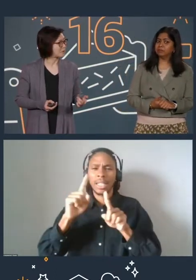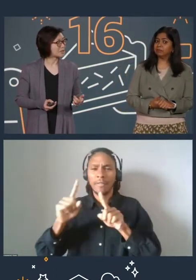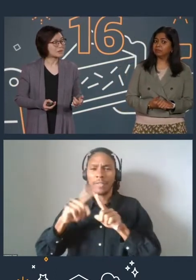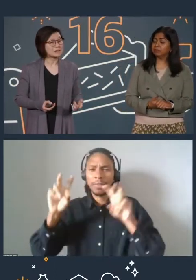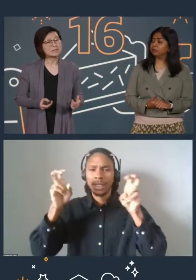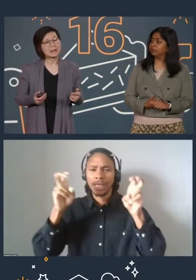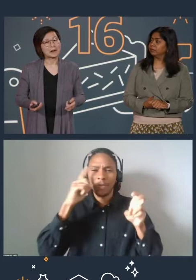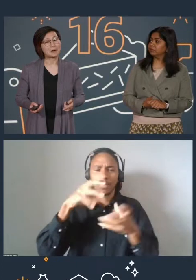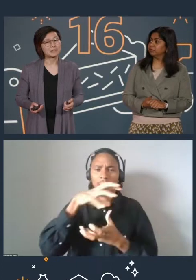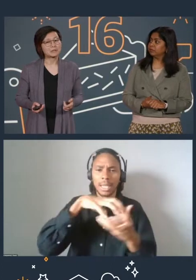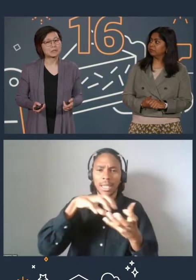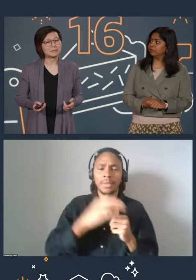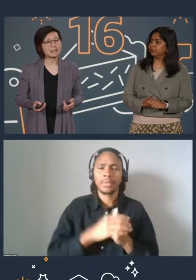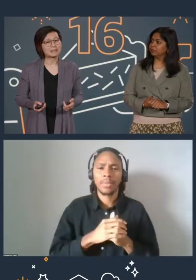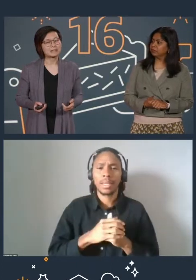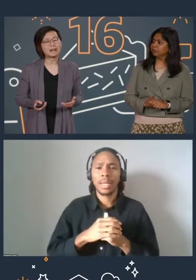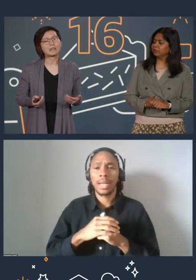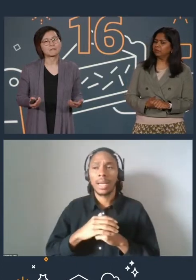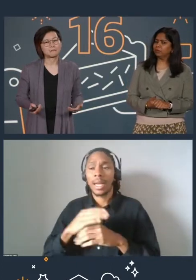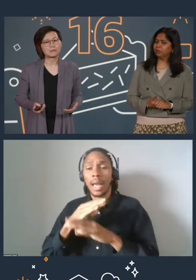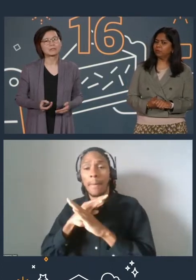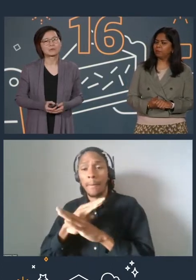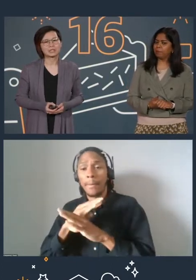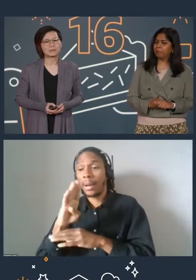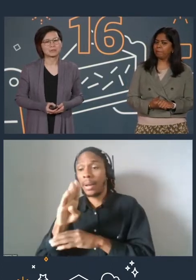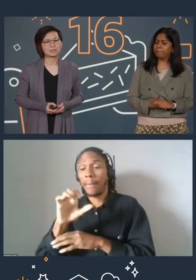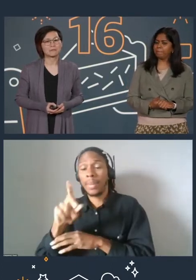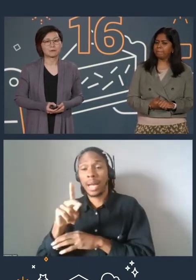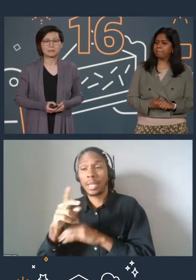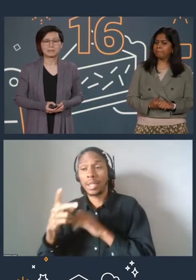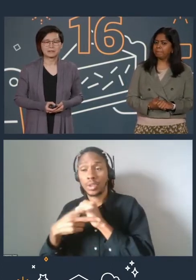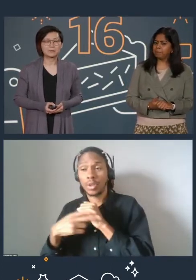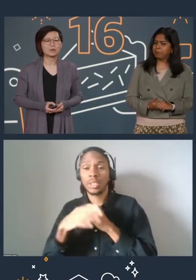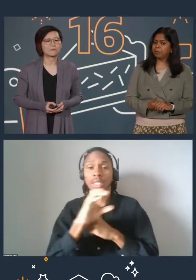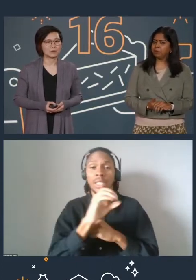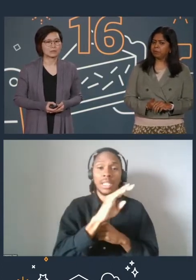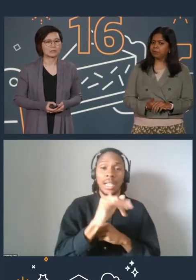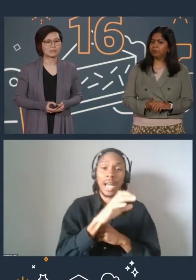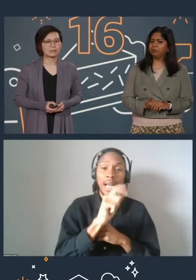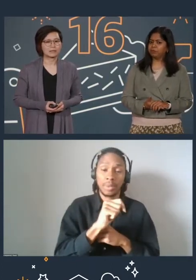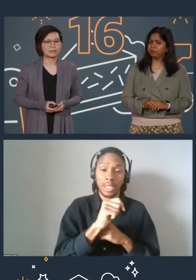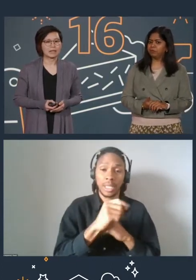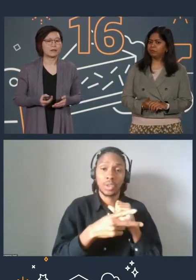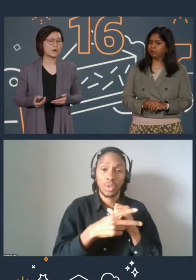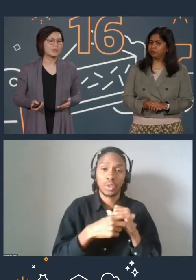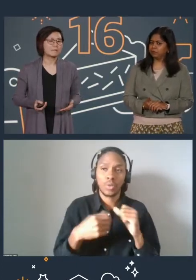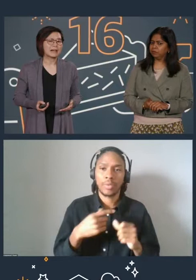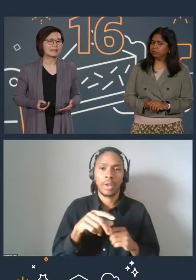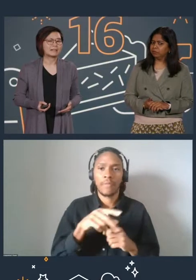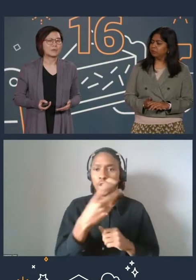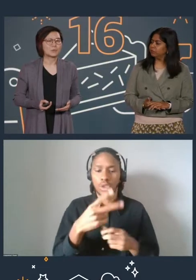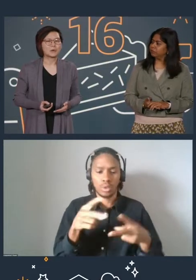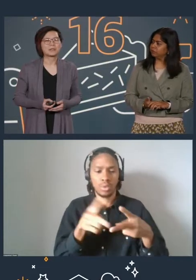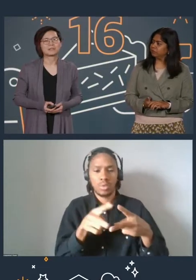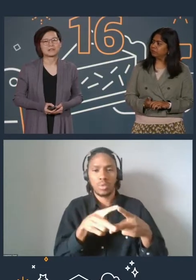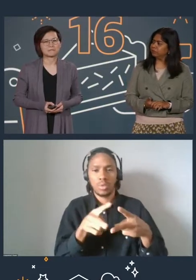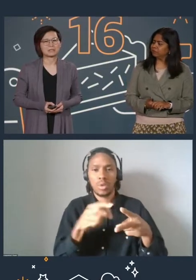Block storage and object storage badges are the first storage specialty focus areas we have launched and earning a badge is a worthy achievement